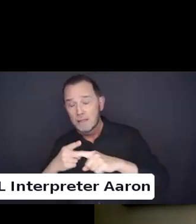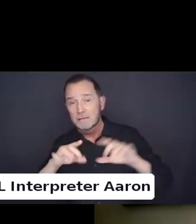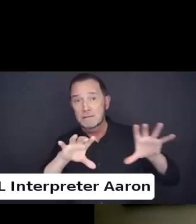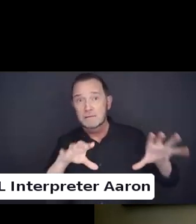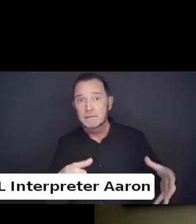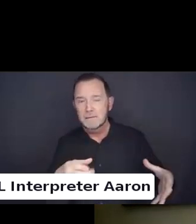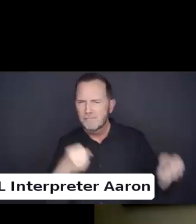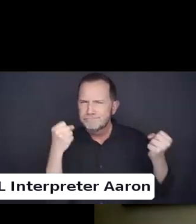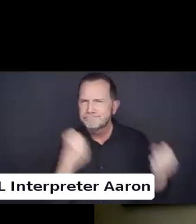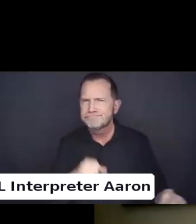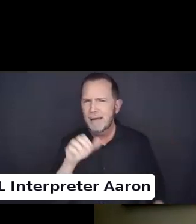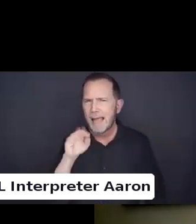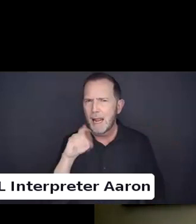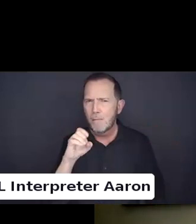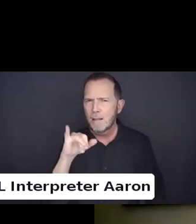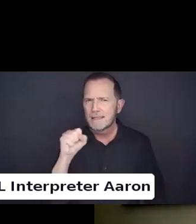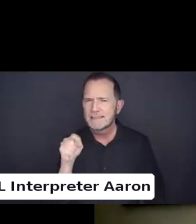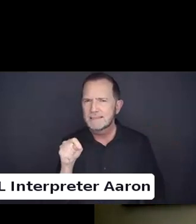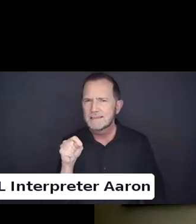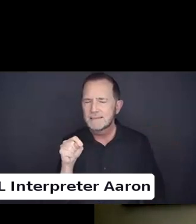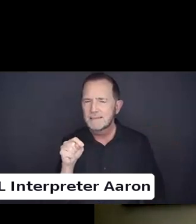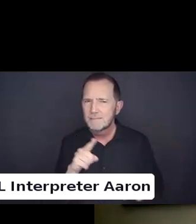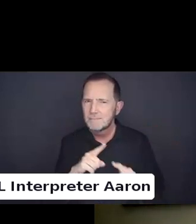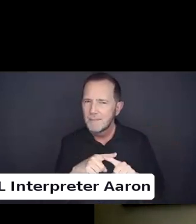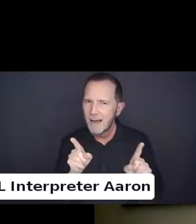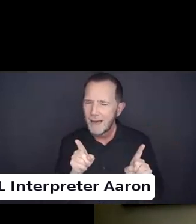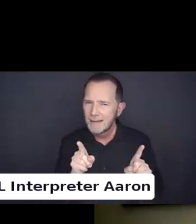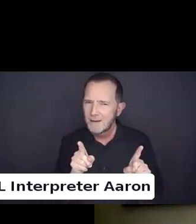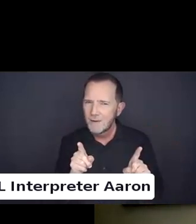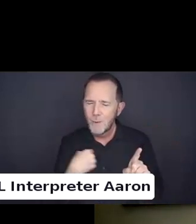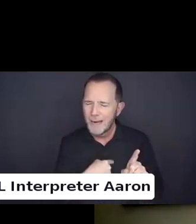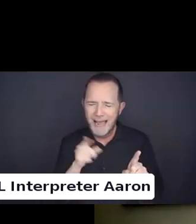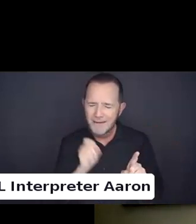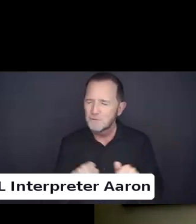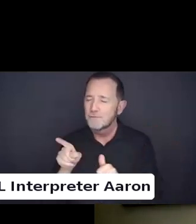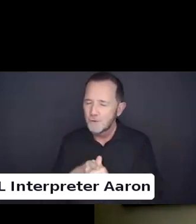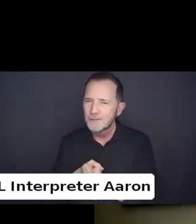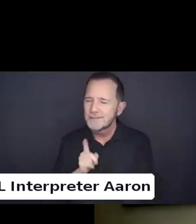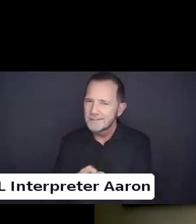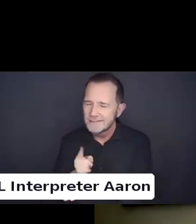communities without first discussing medical and charitable disability and how they encourage